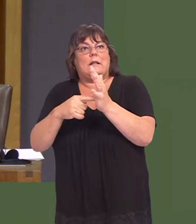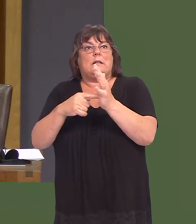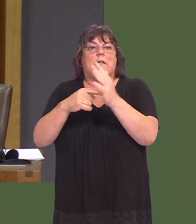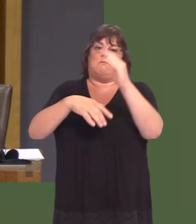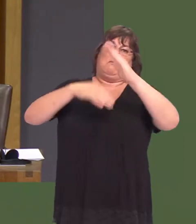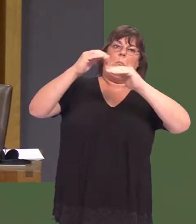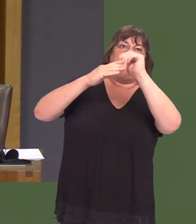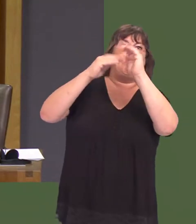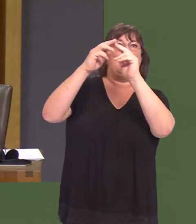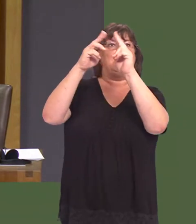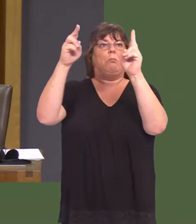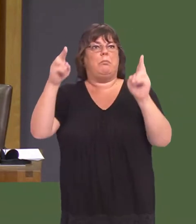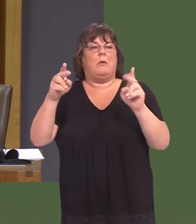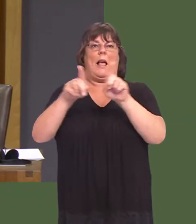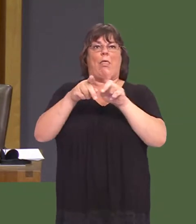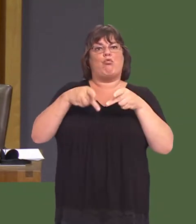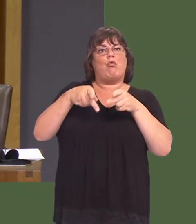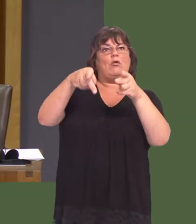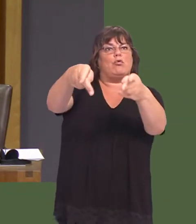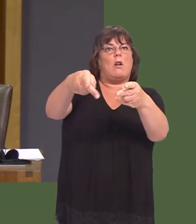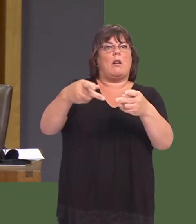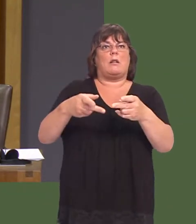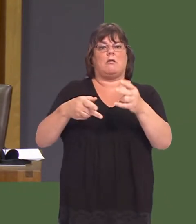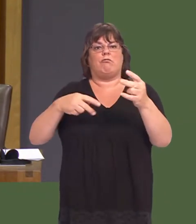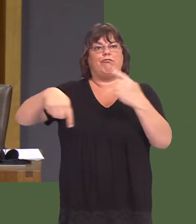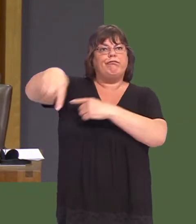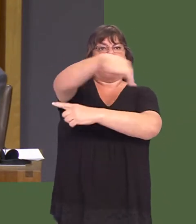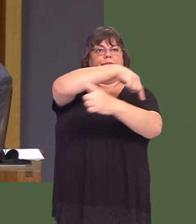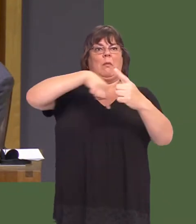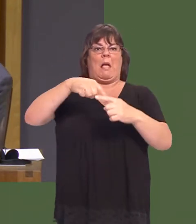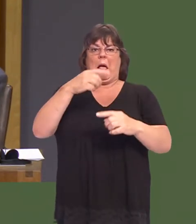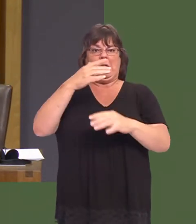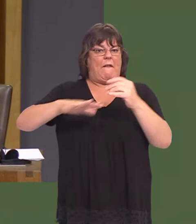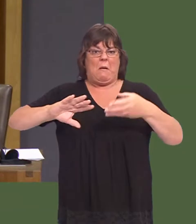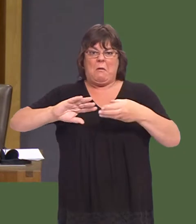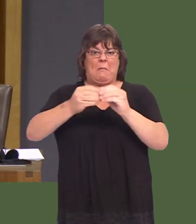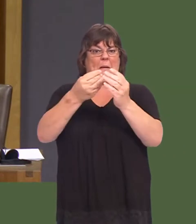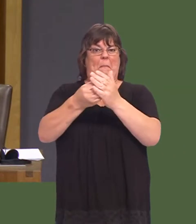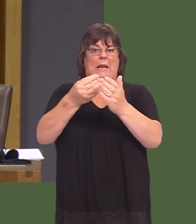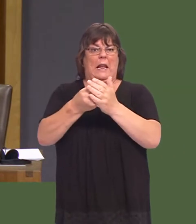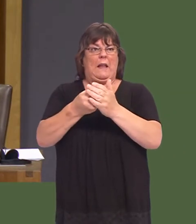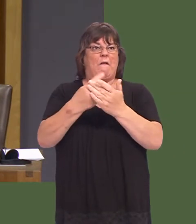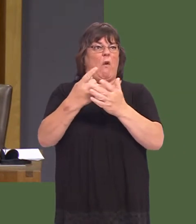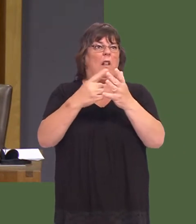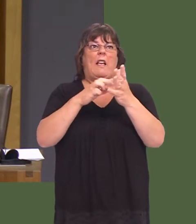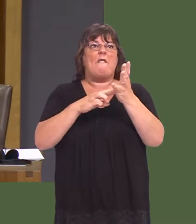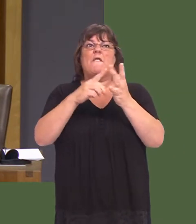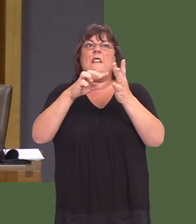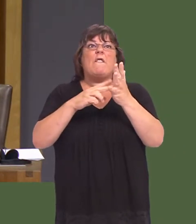made a penny of profit so as to pay the interest to the investorsóAviva in this particular